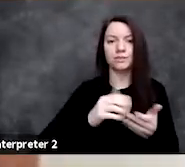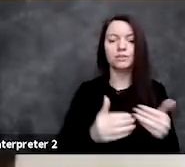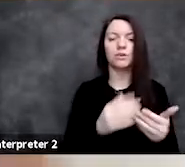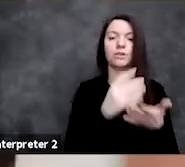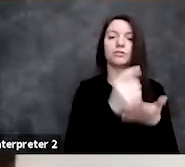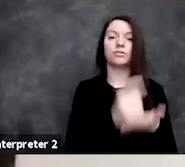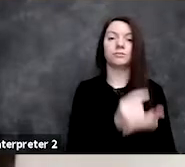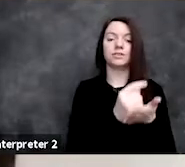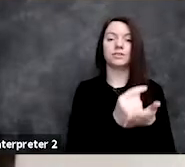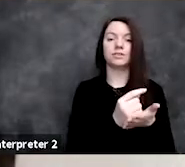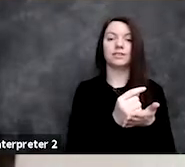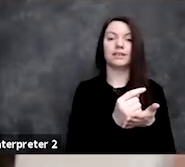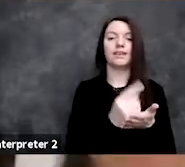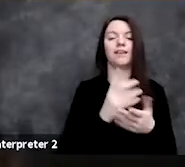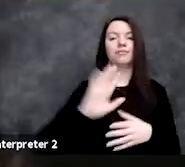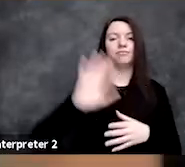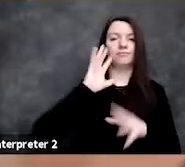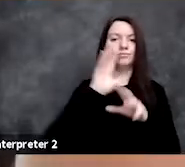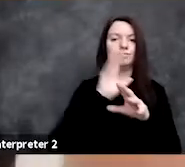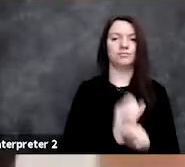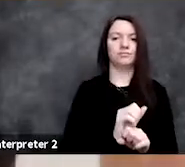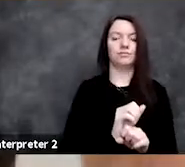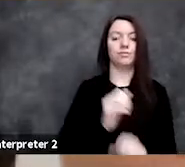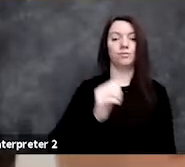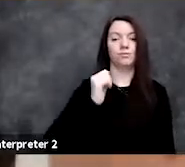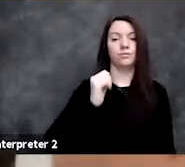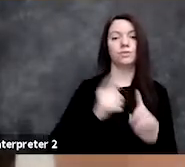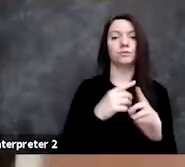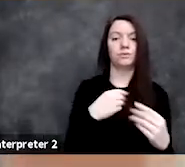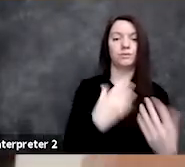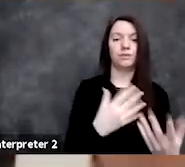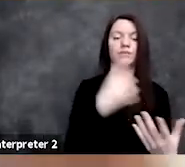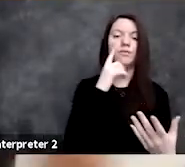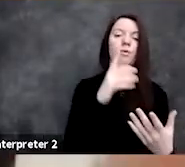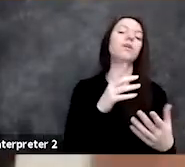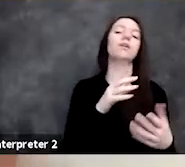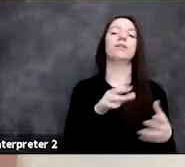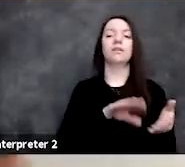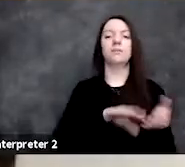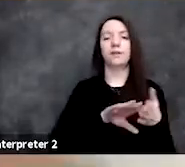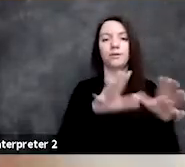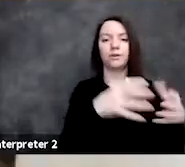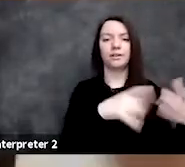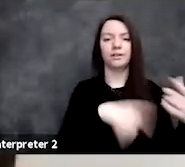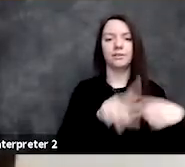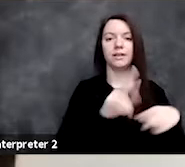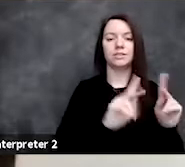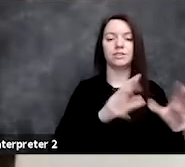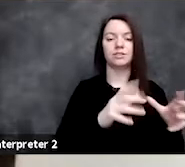that have traditionally been denied to minority patients, or just biased in general in minority groups.